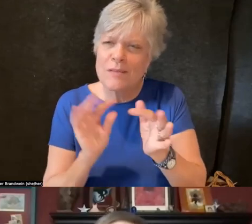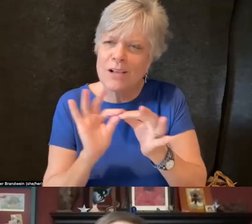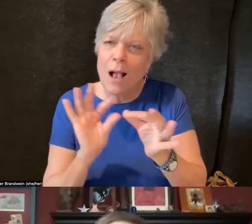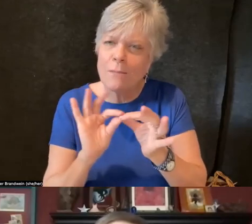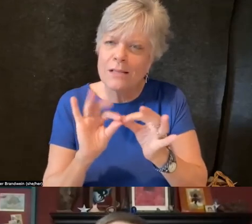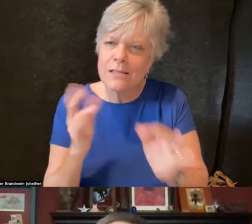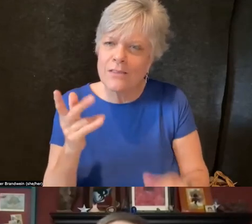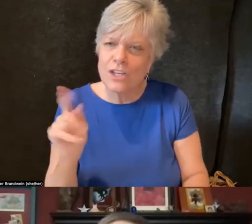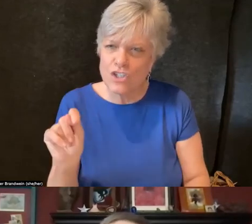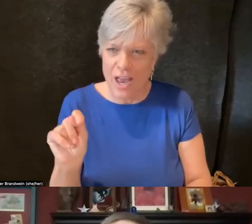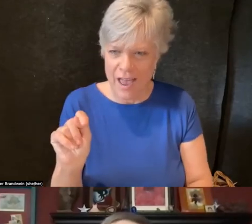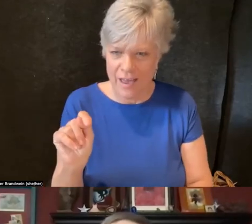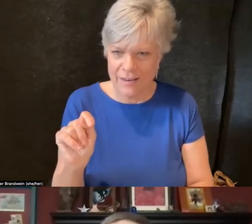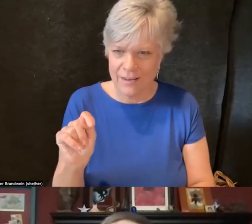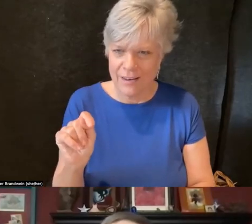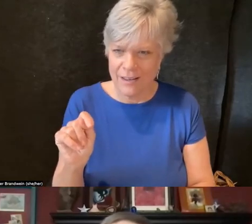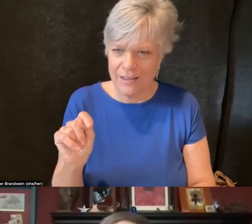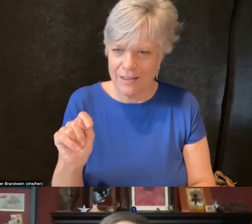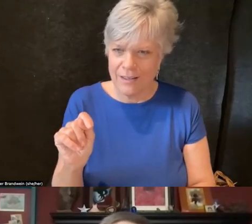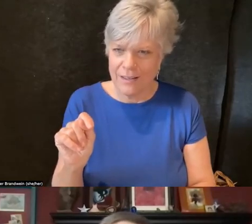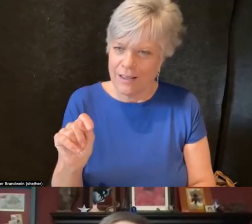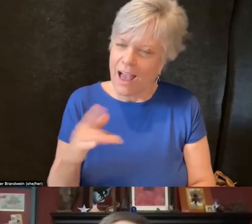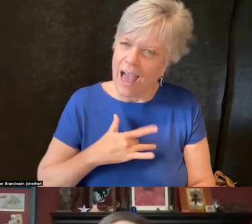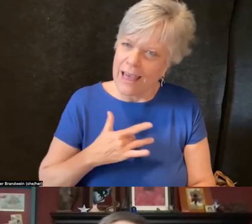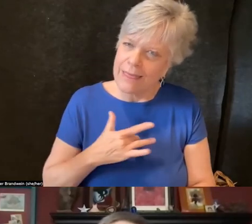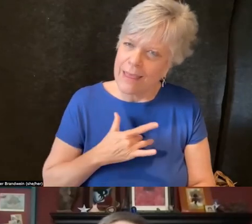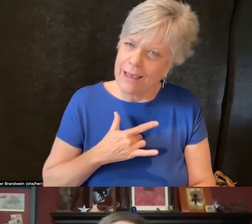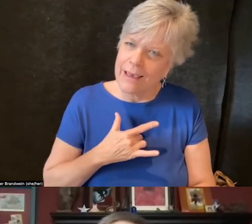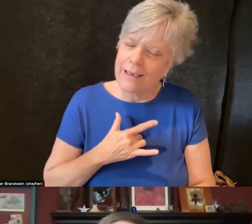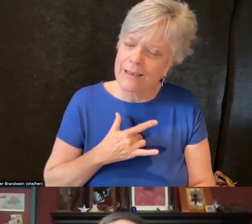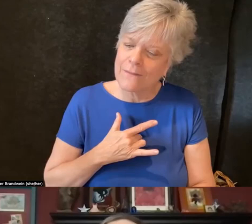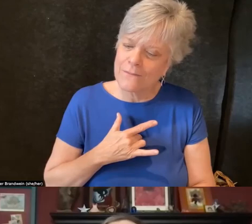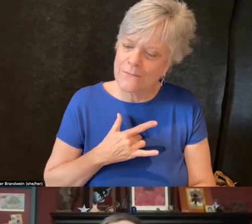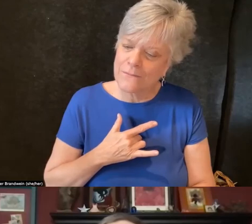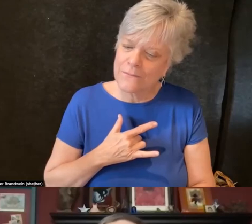And so I think that one of the things is